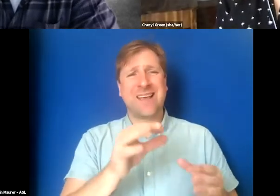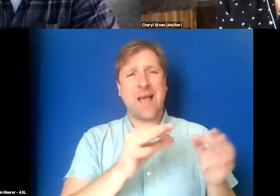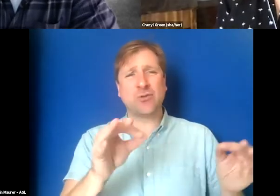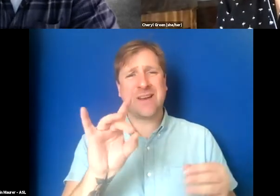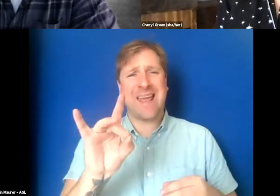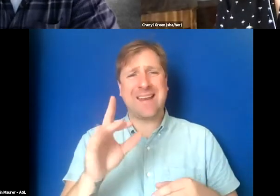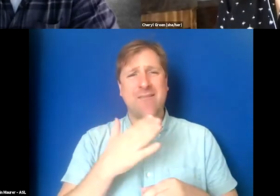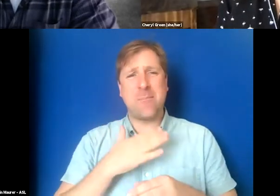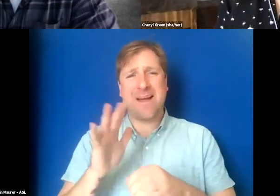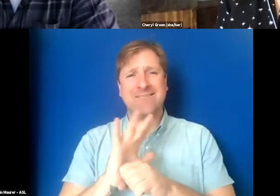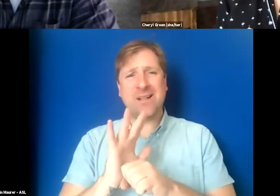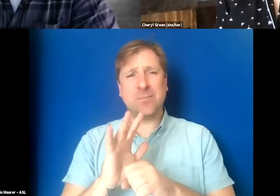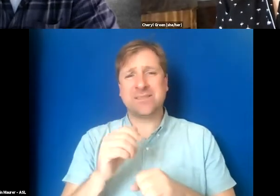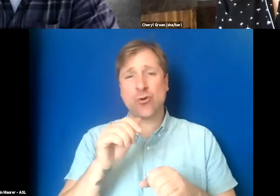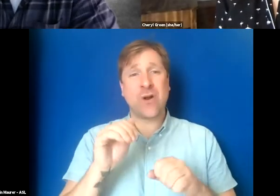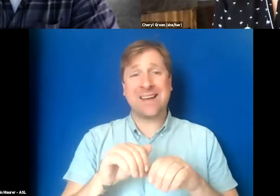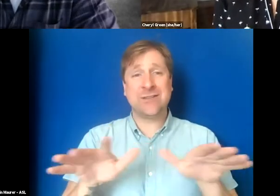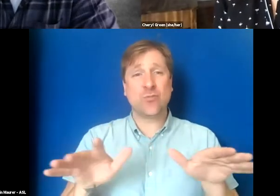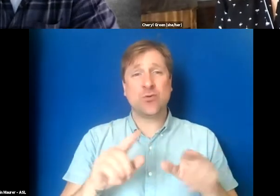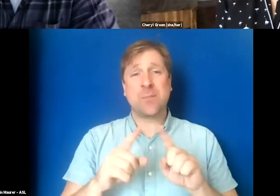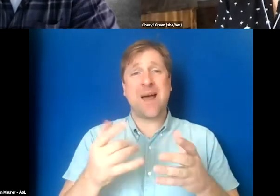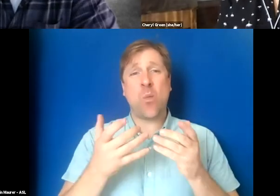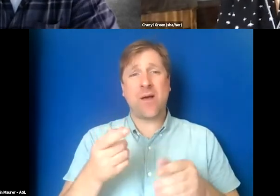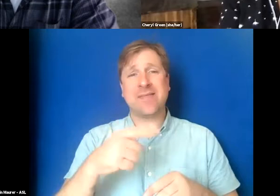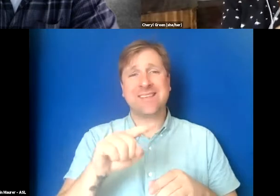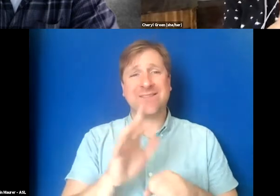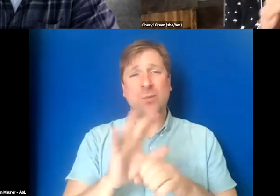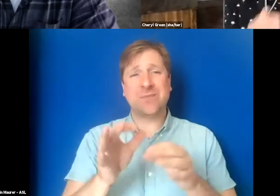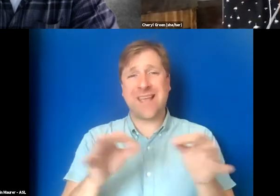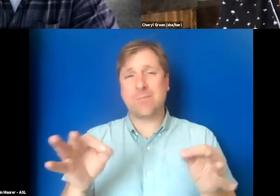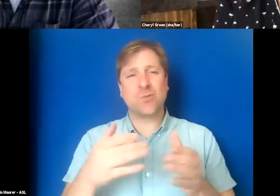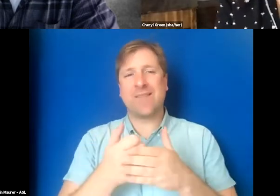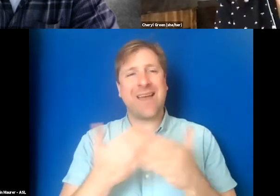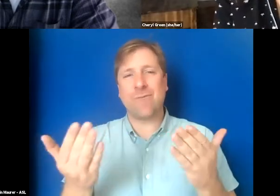They're not even in distribution, but I just want them captioned. And we've got everything in between.